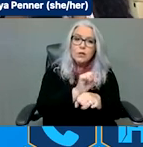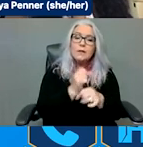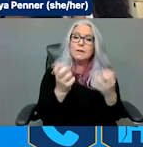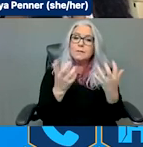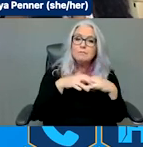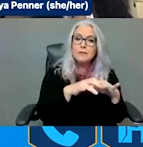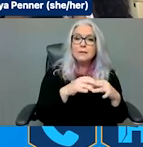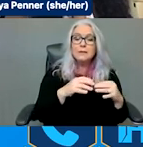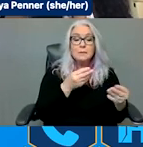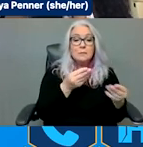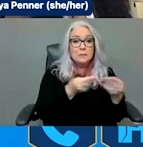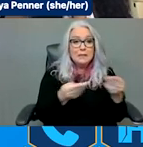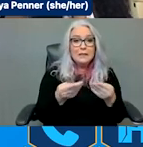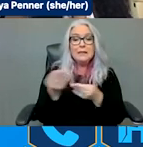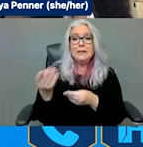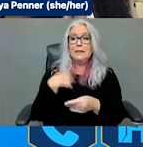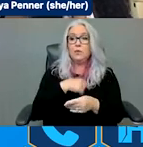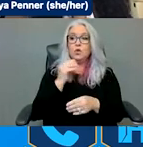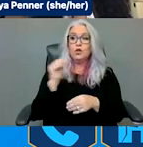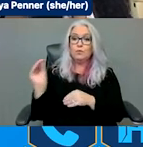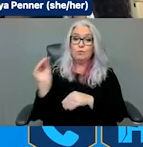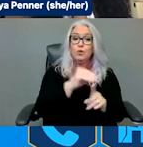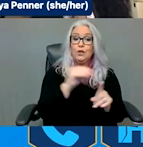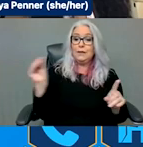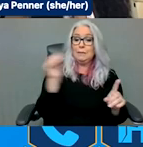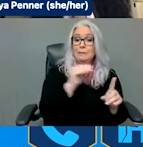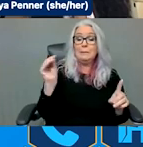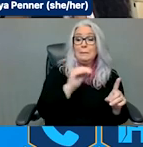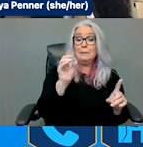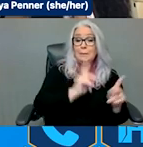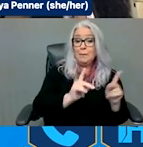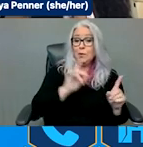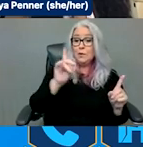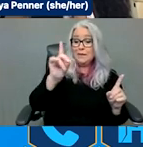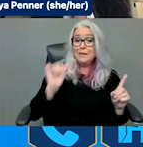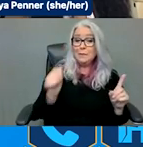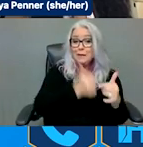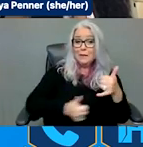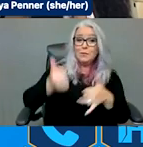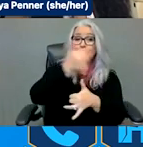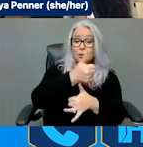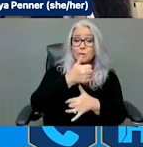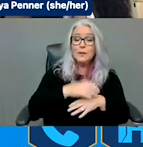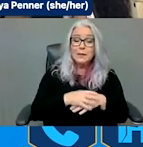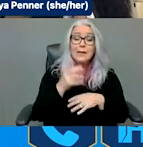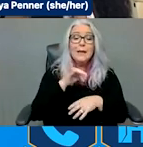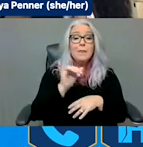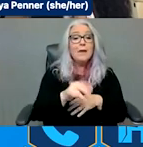with disabilities in the community first and ensuring that that priority is there for our community.